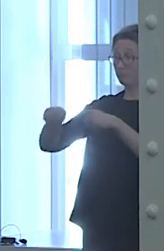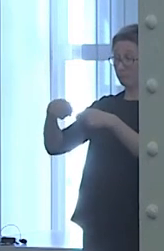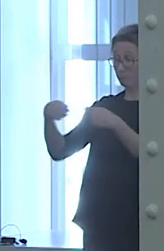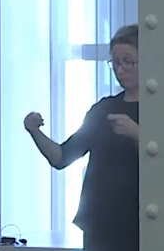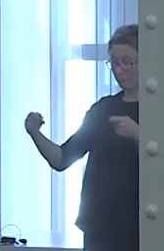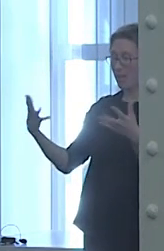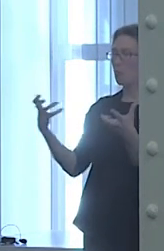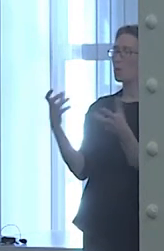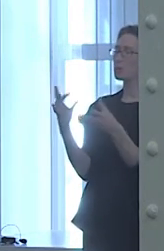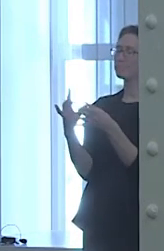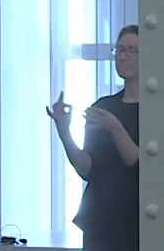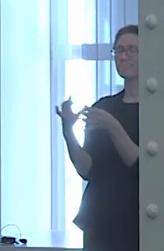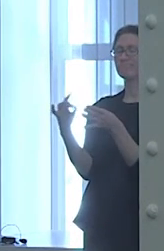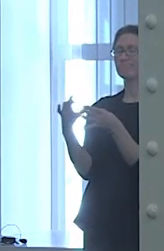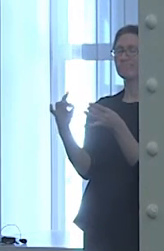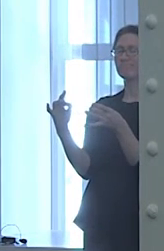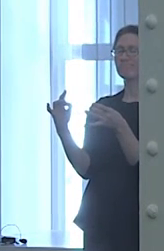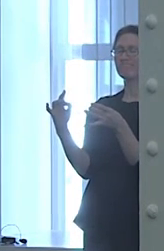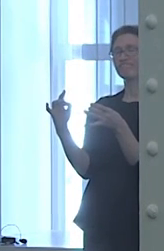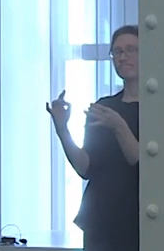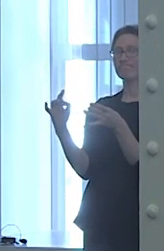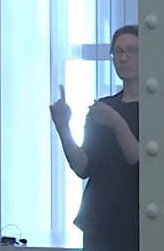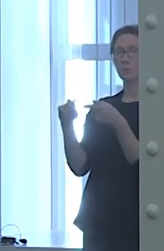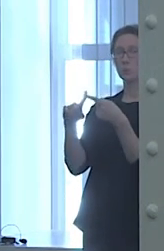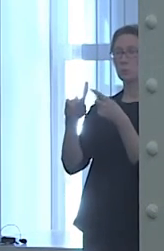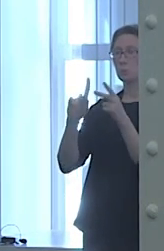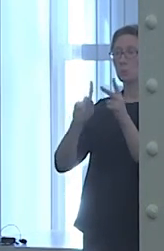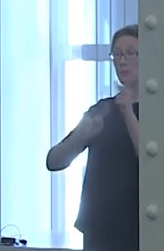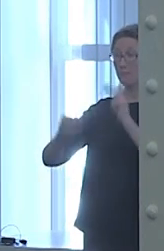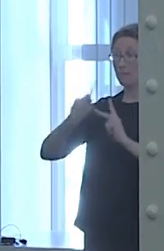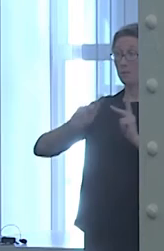people who are listening who may have a mental illness.